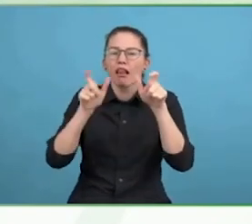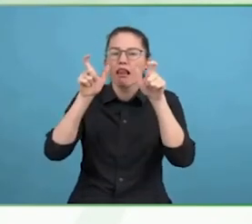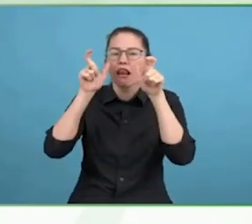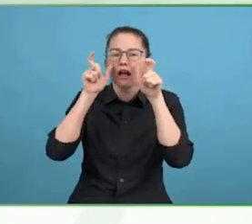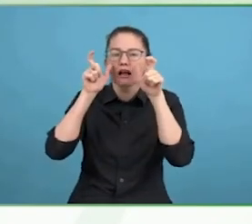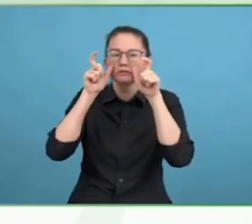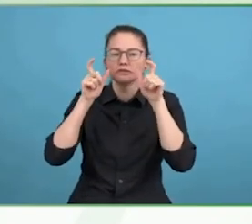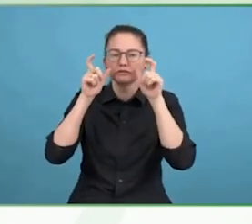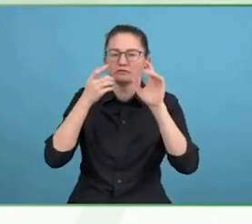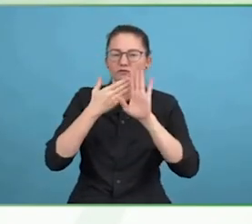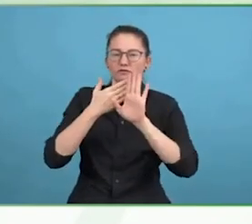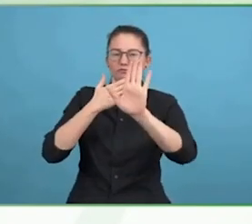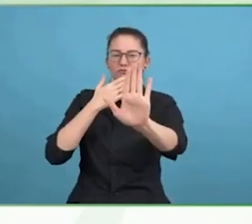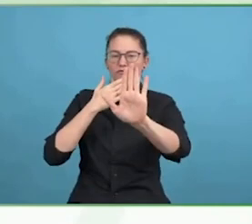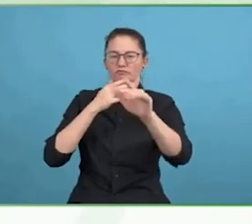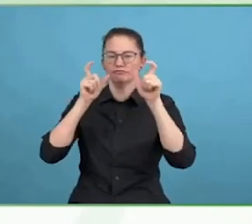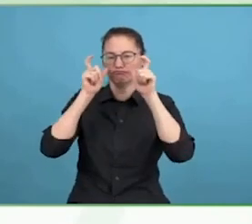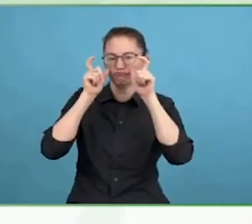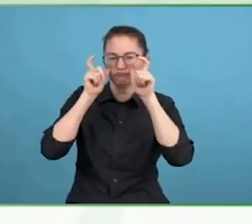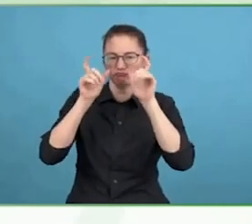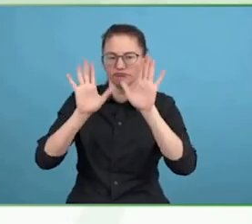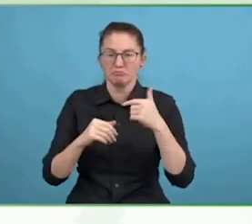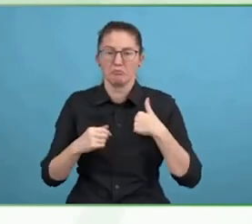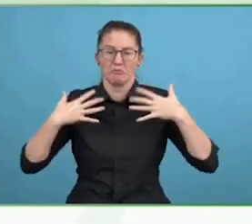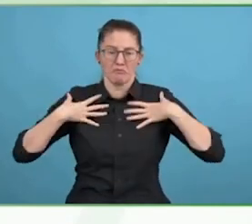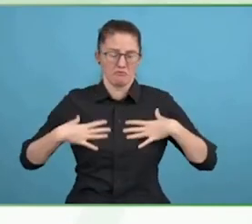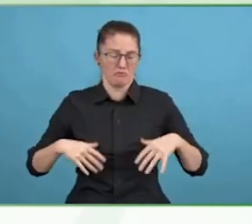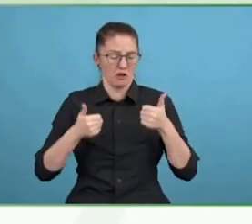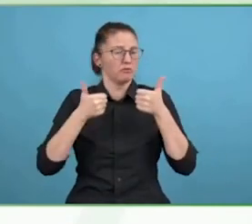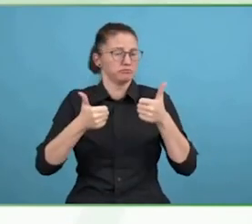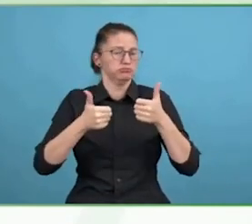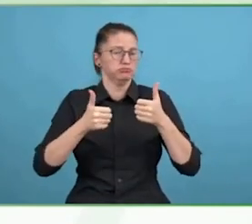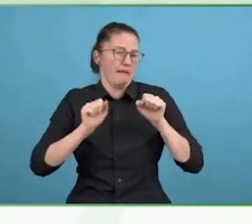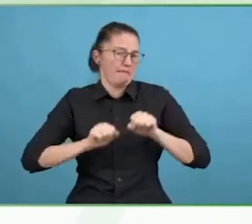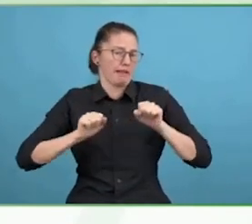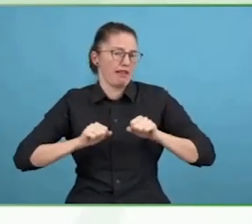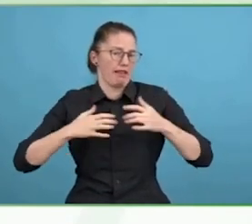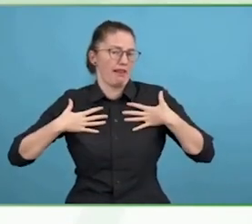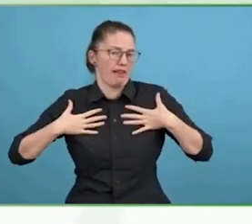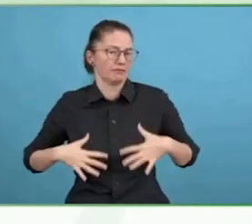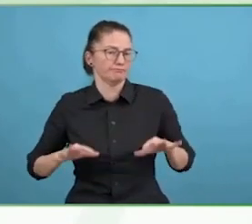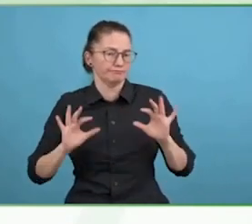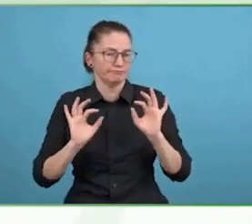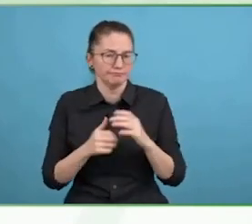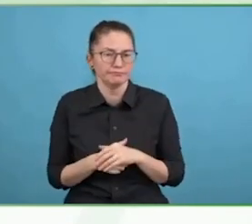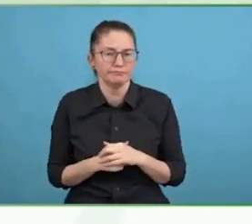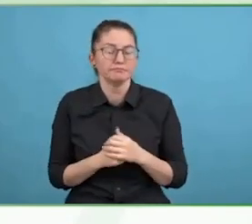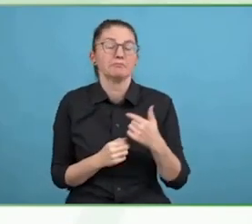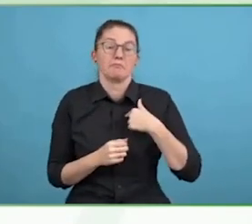it's important to us that we have leaders like Brendan who are